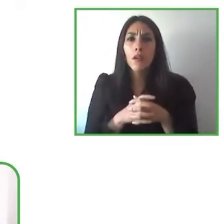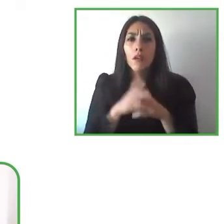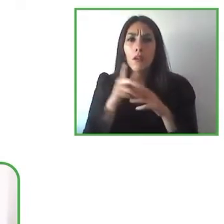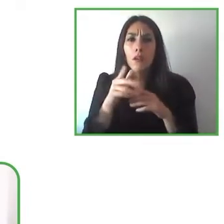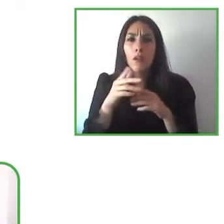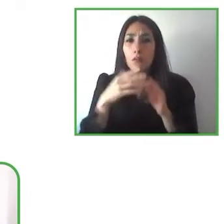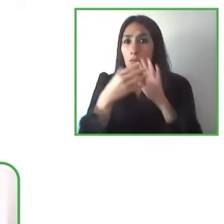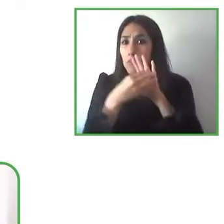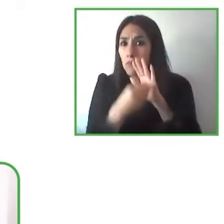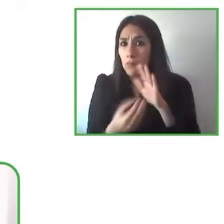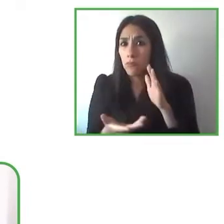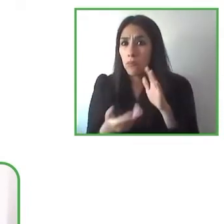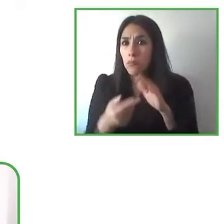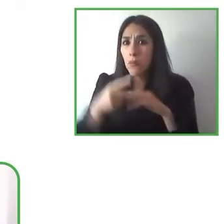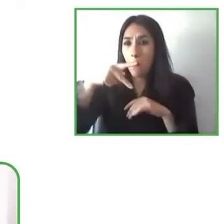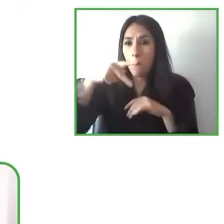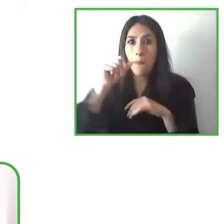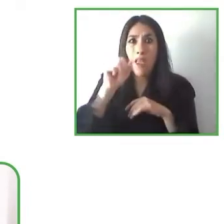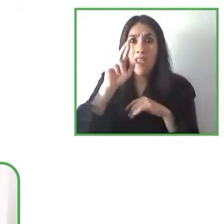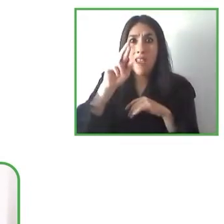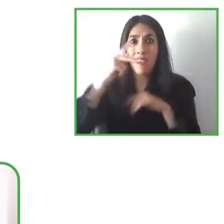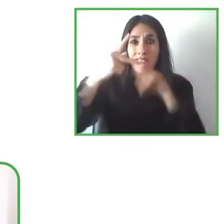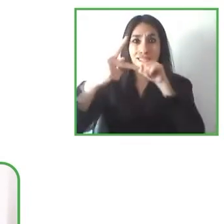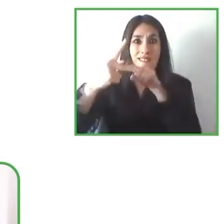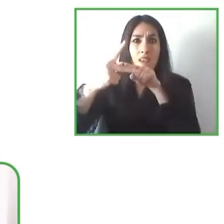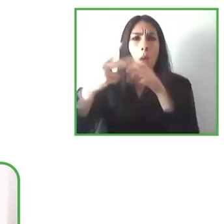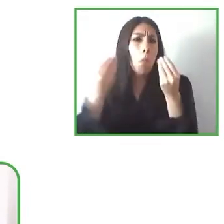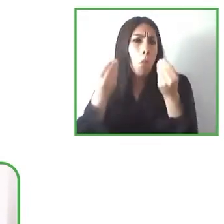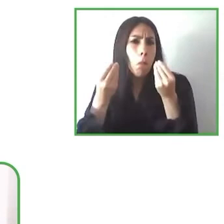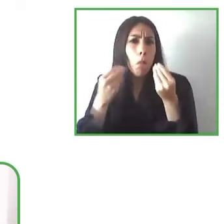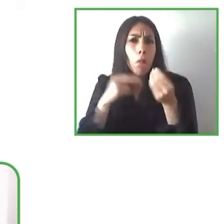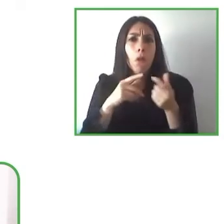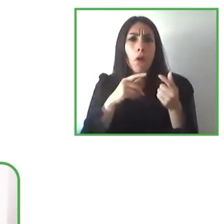model of park for this to other regions such as Latinamerica,